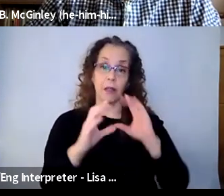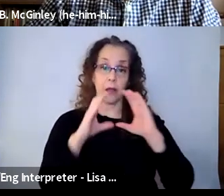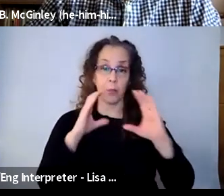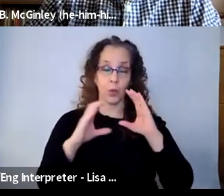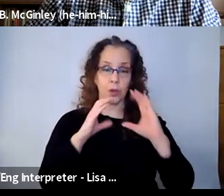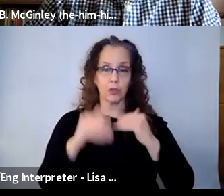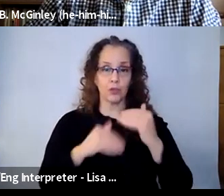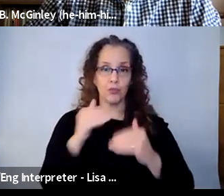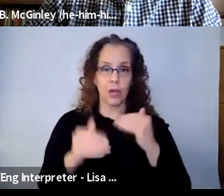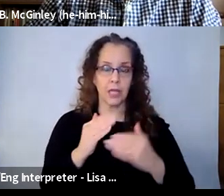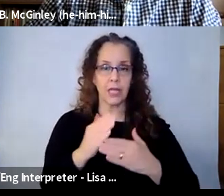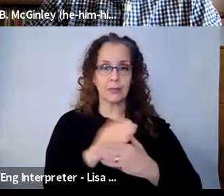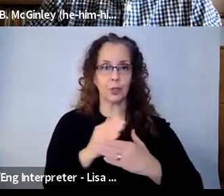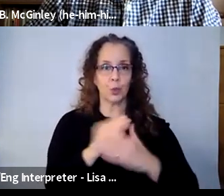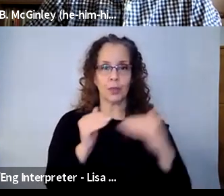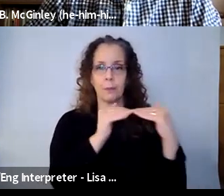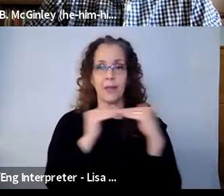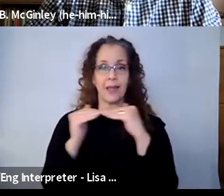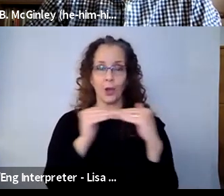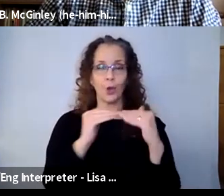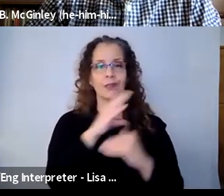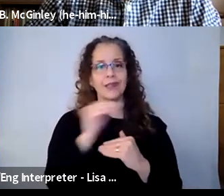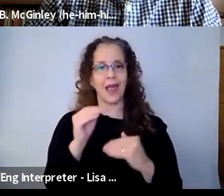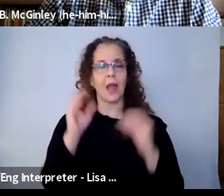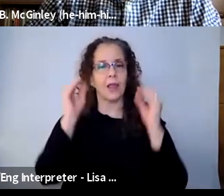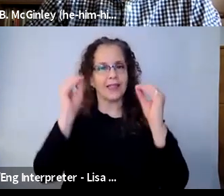the peers and TAs. I think young people feel really safe, to some